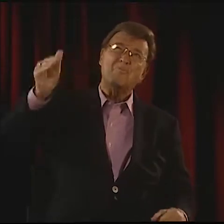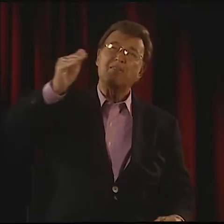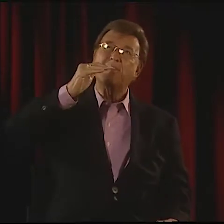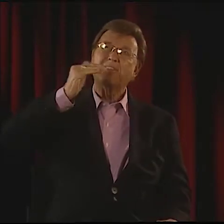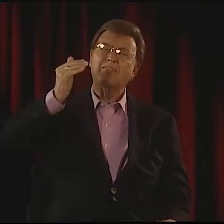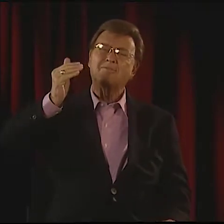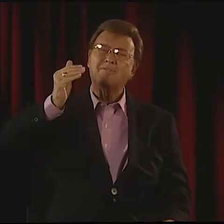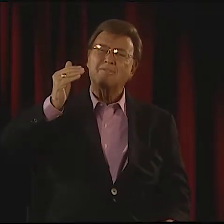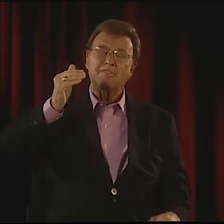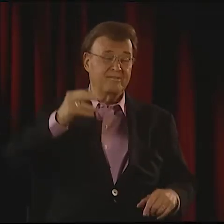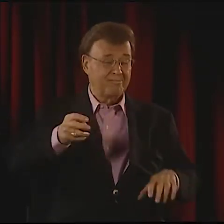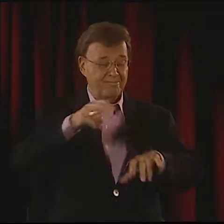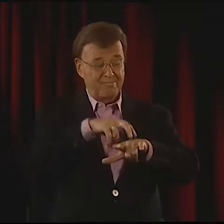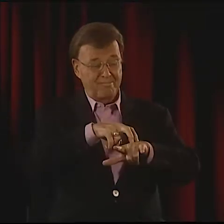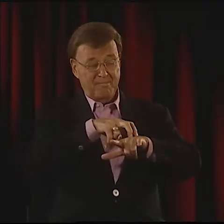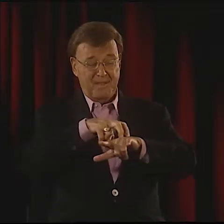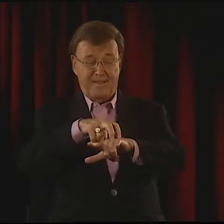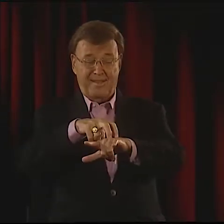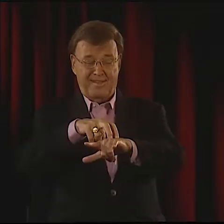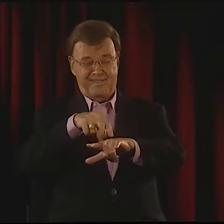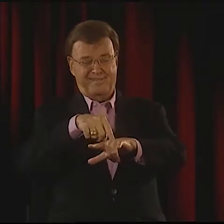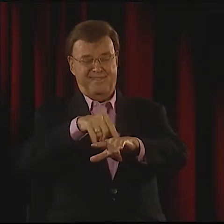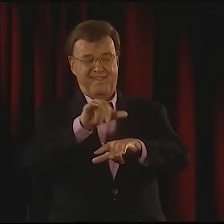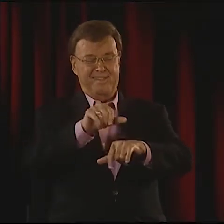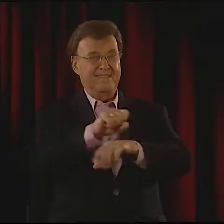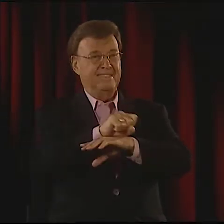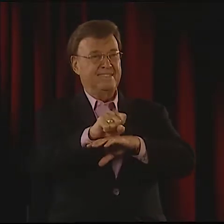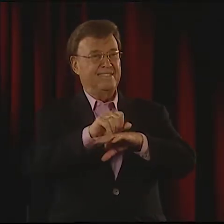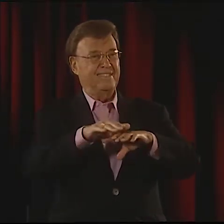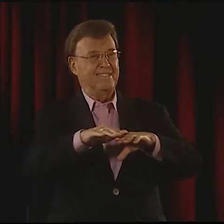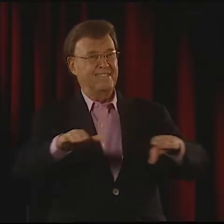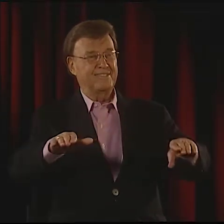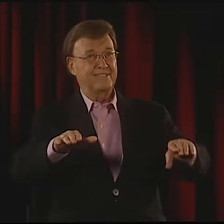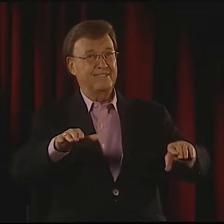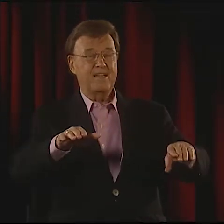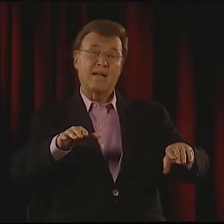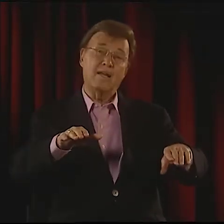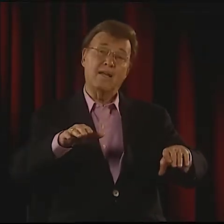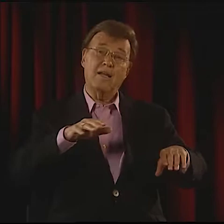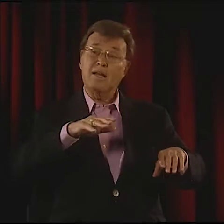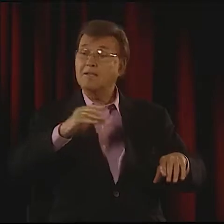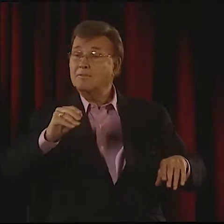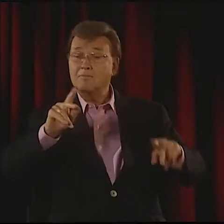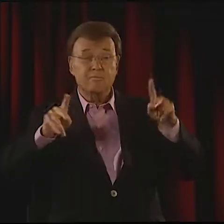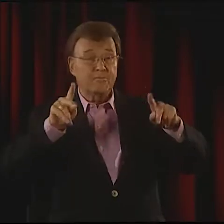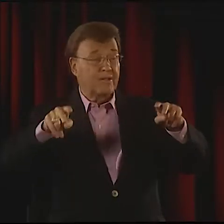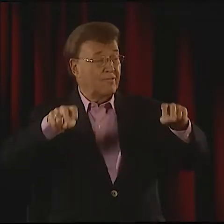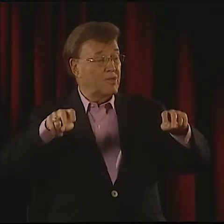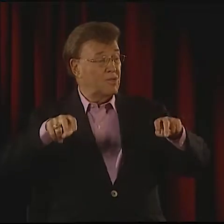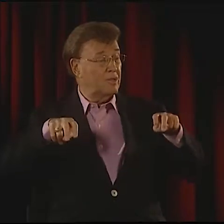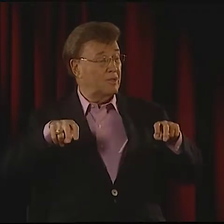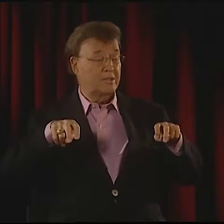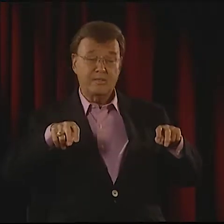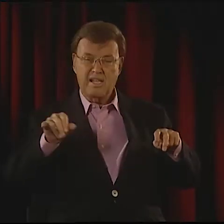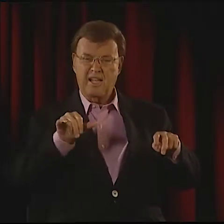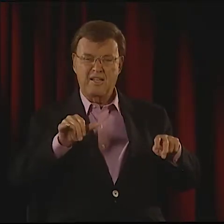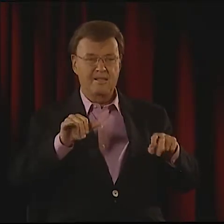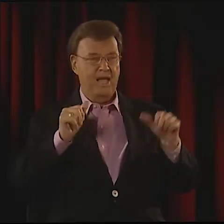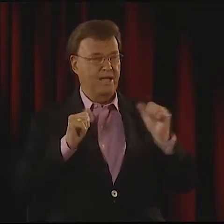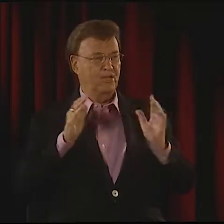AND THE OTHER PASSENGERS ARE THE AUDIENCES UP IN THE SKY. THE ANGELS ARE OUR AUDIENCE, TOO.